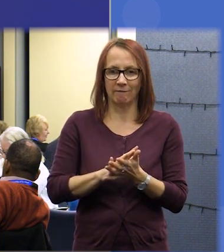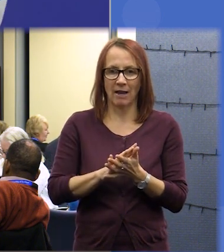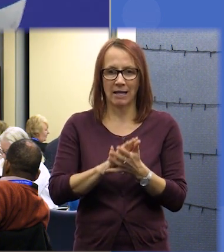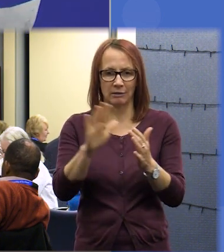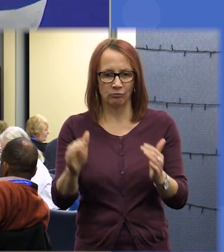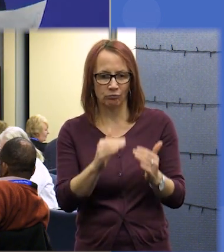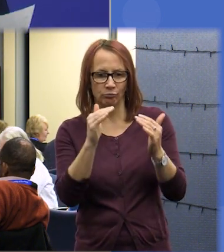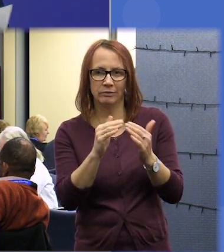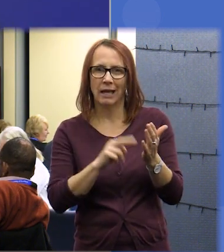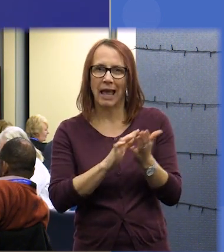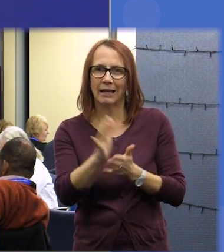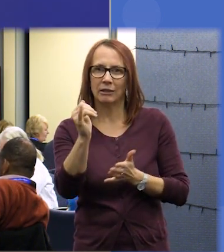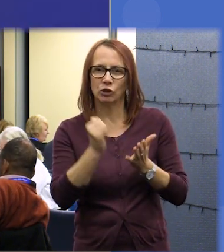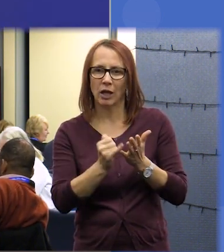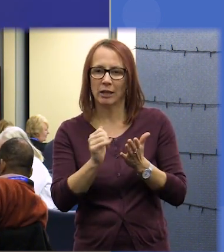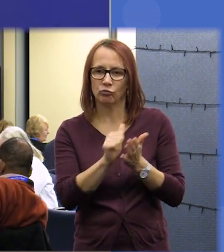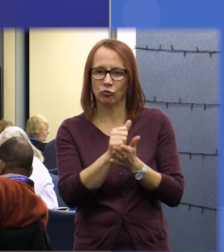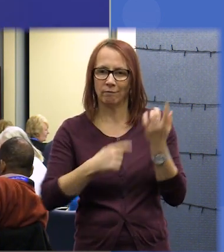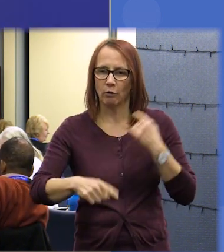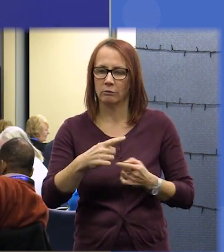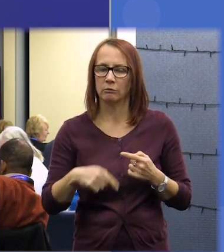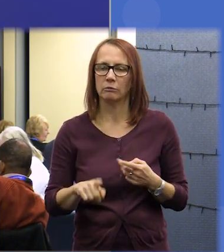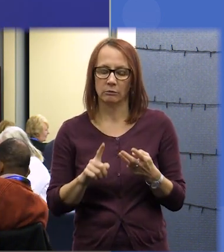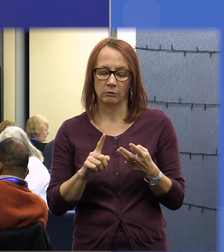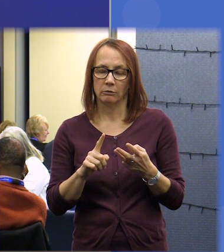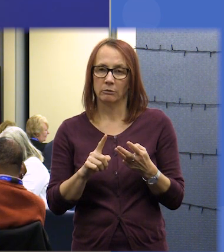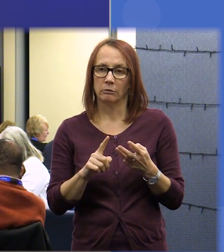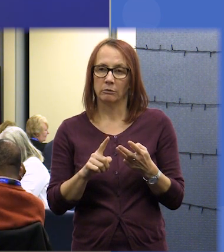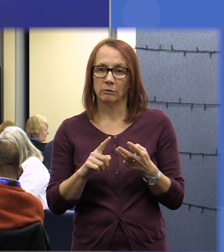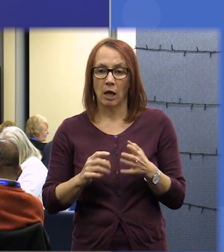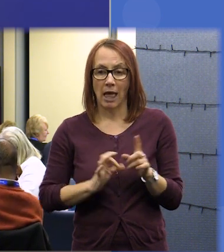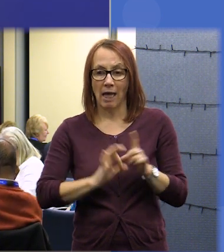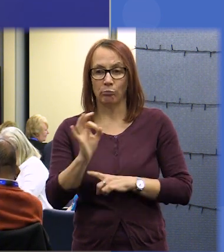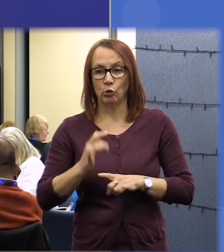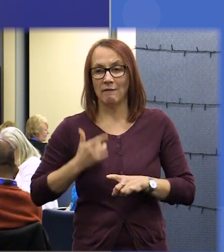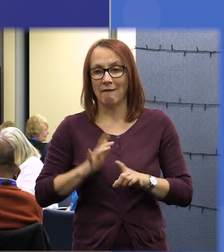service and 13 which was will improve on living standards and quality of life for